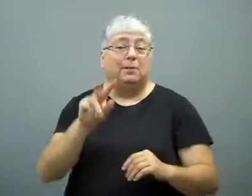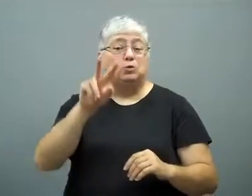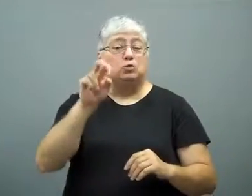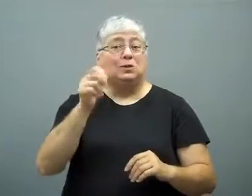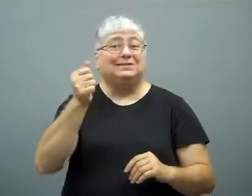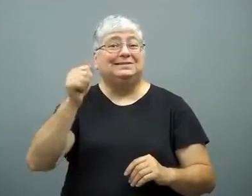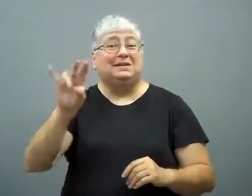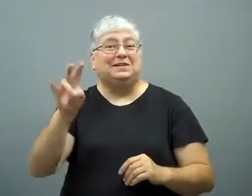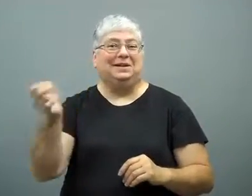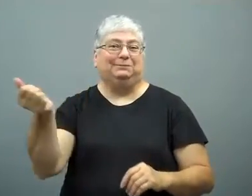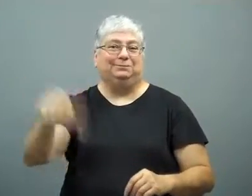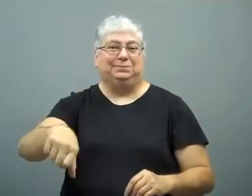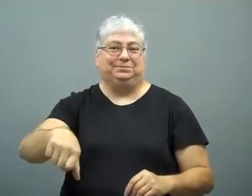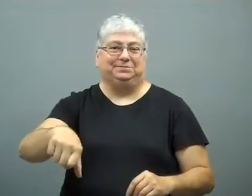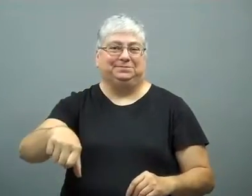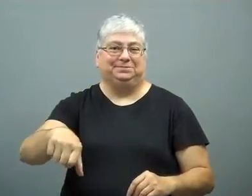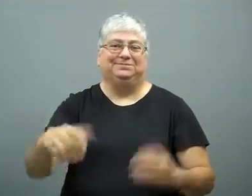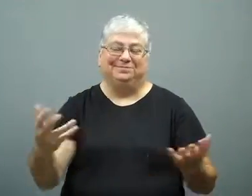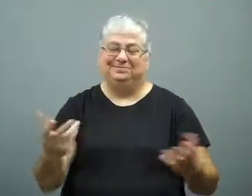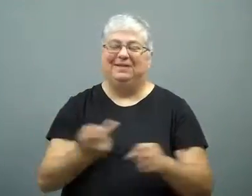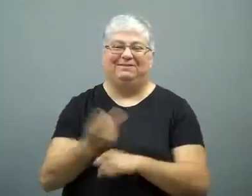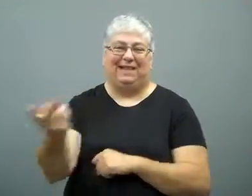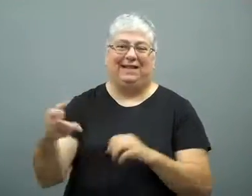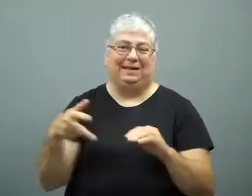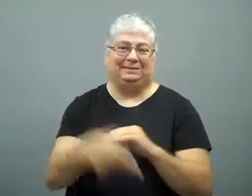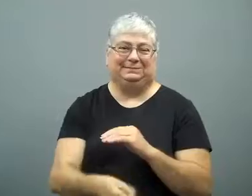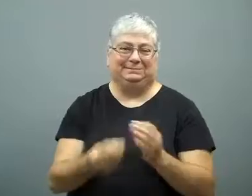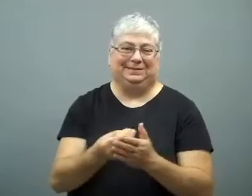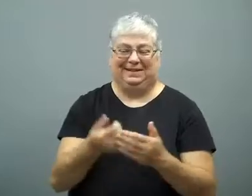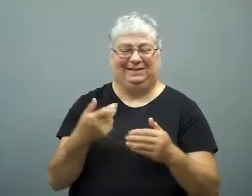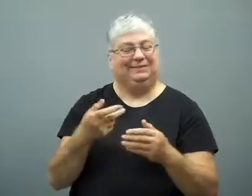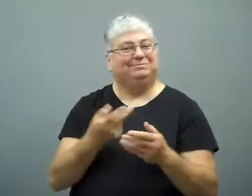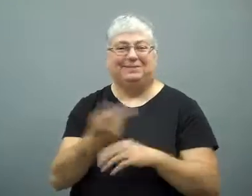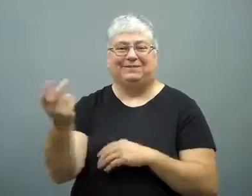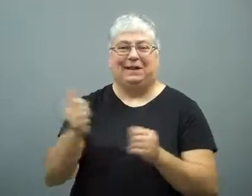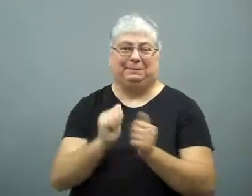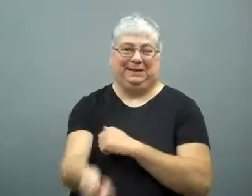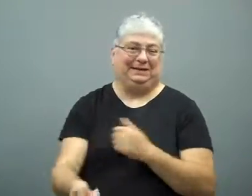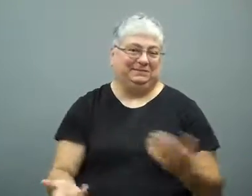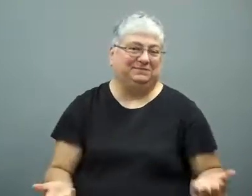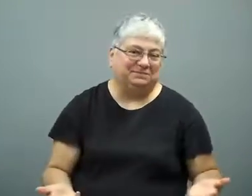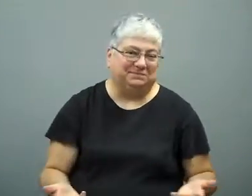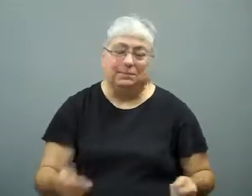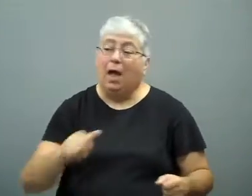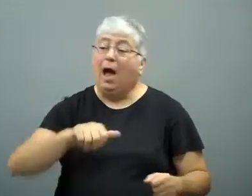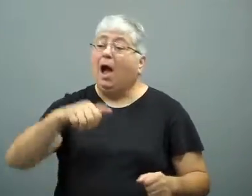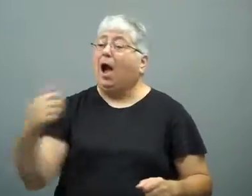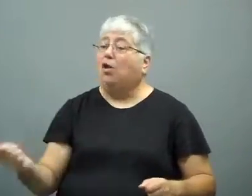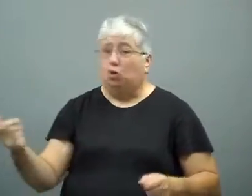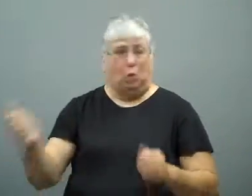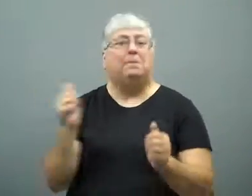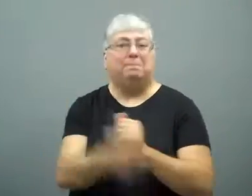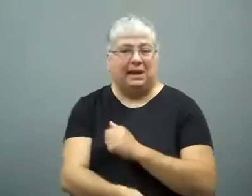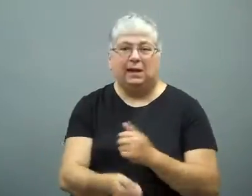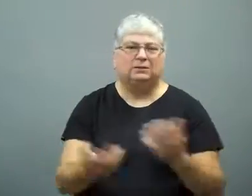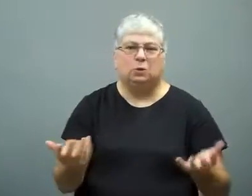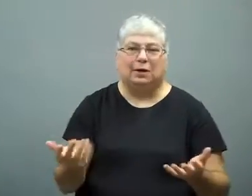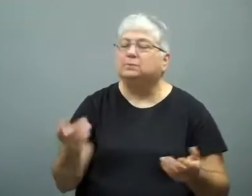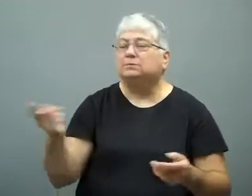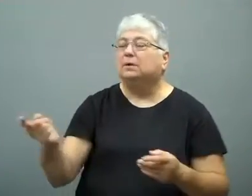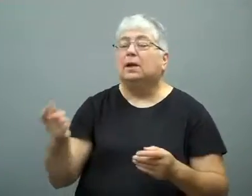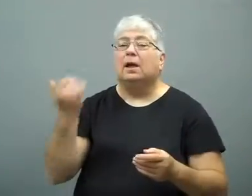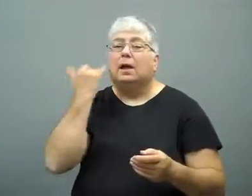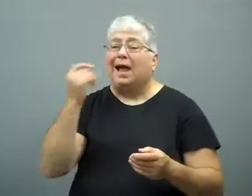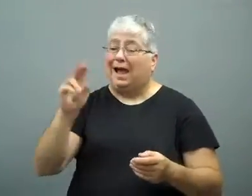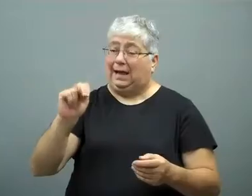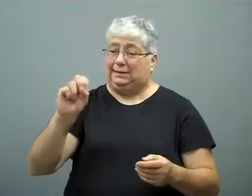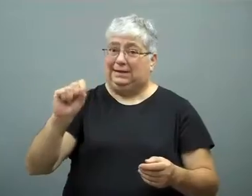However, 217 voted against it, so the bill and funding cut failed.